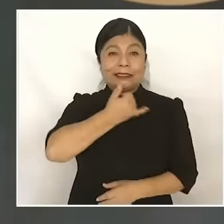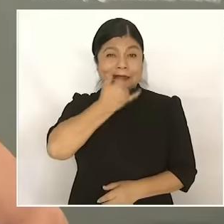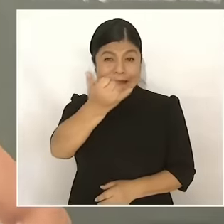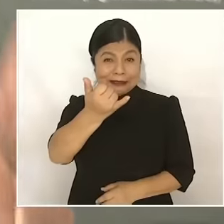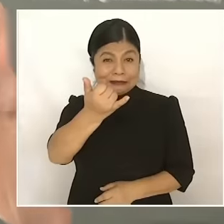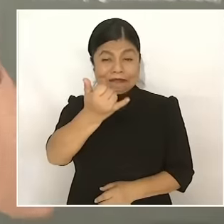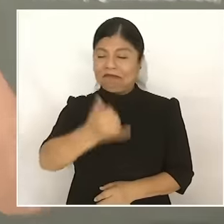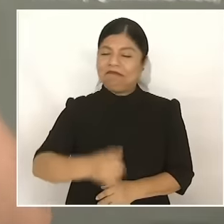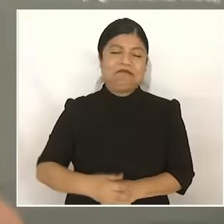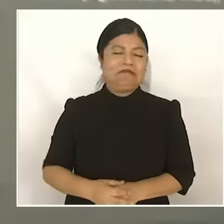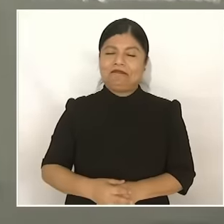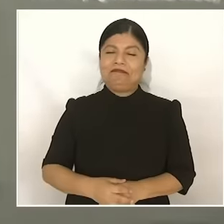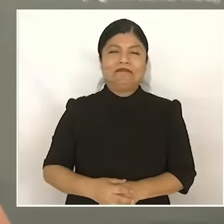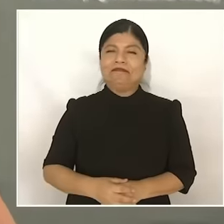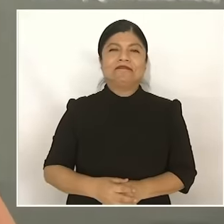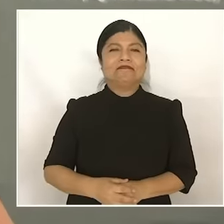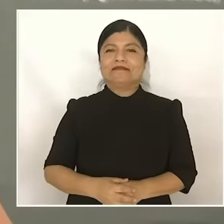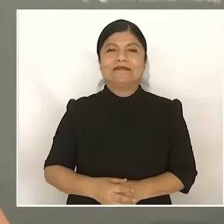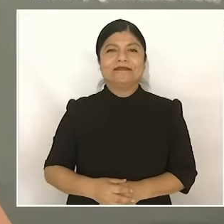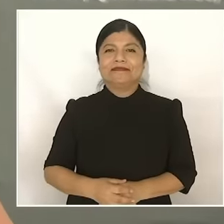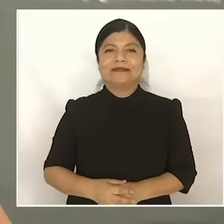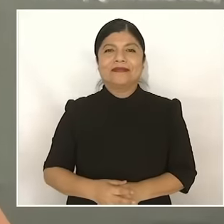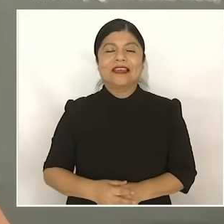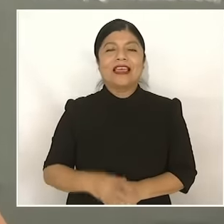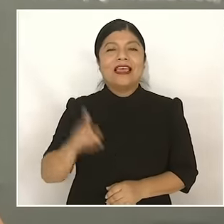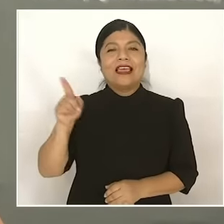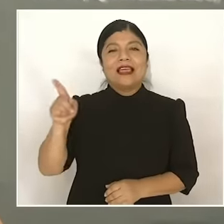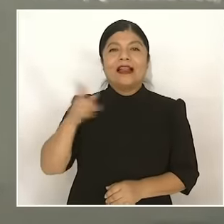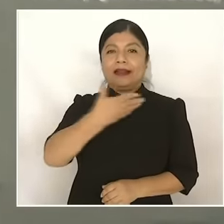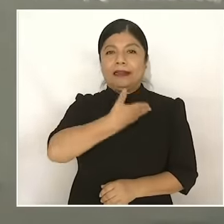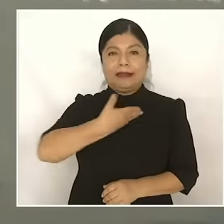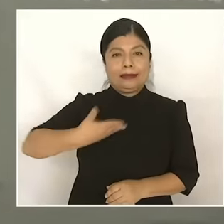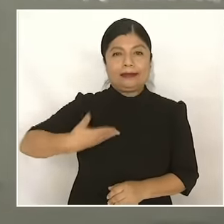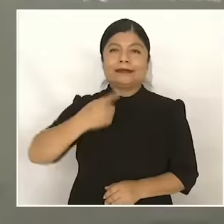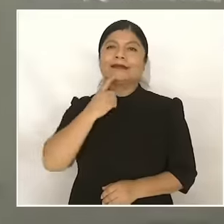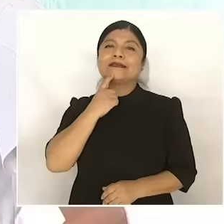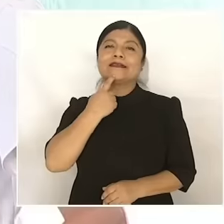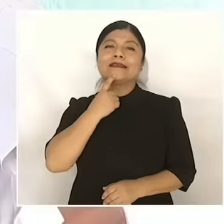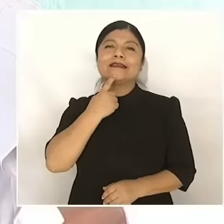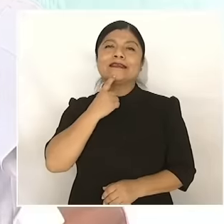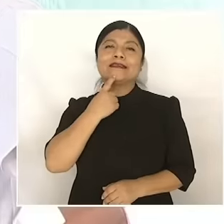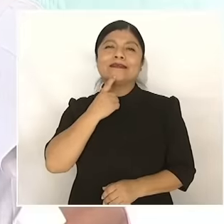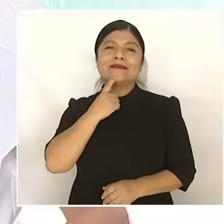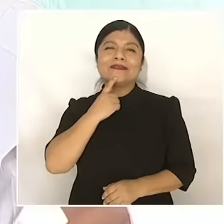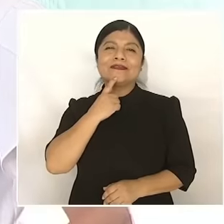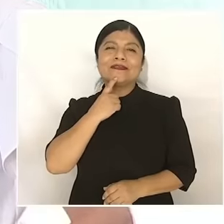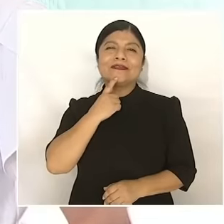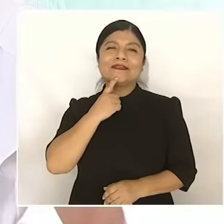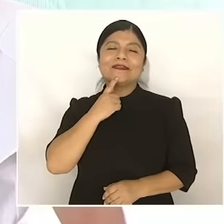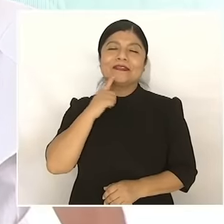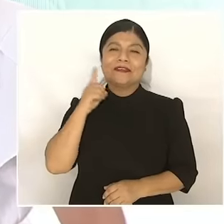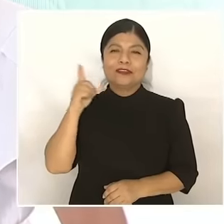the president does not like me to say it Because he admires many presidents of Mexico, including